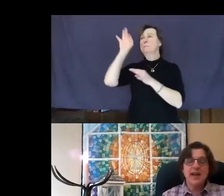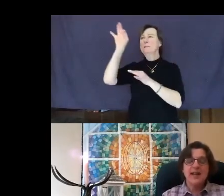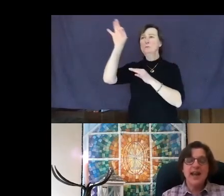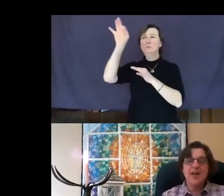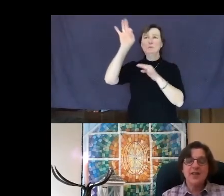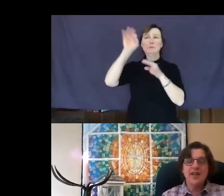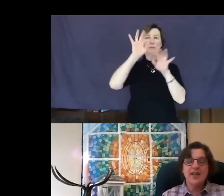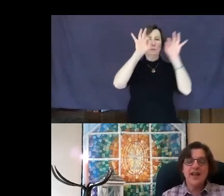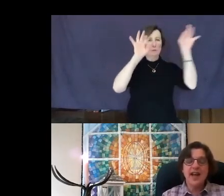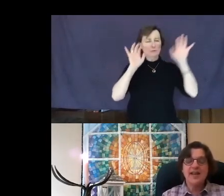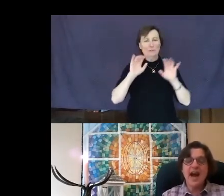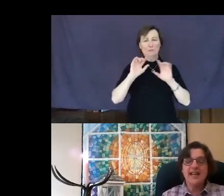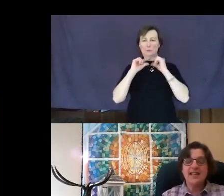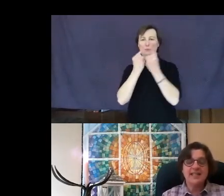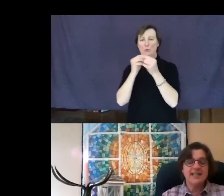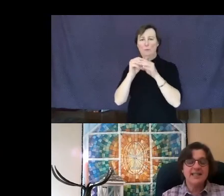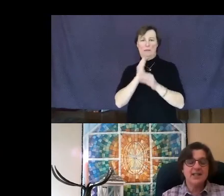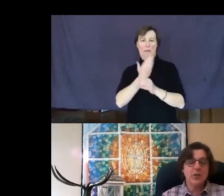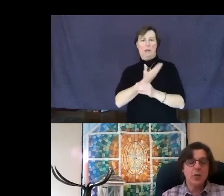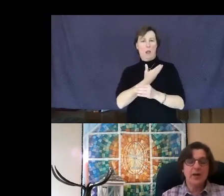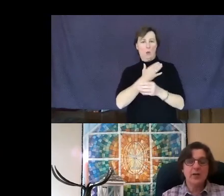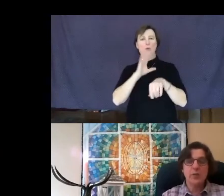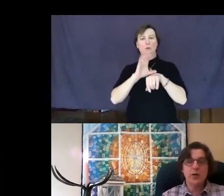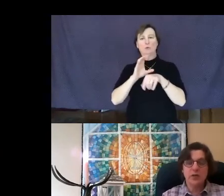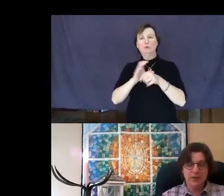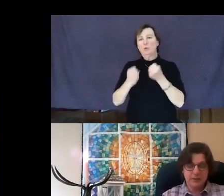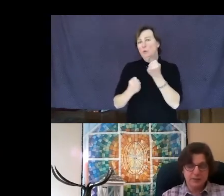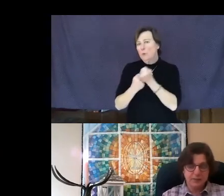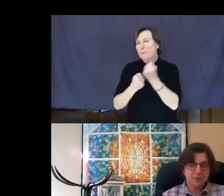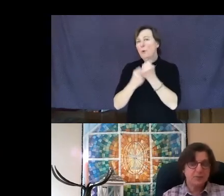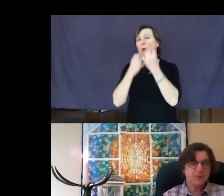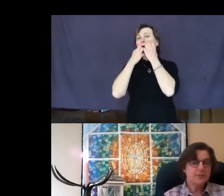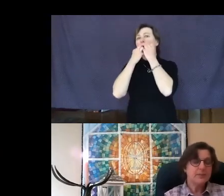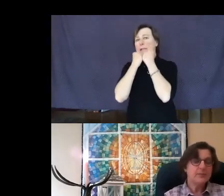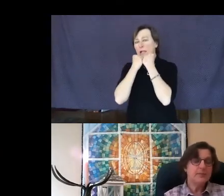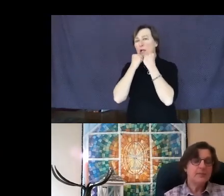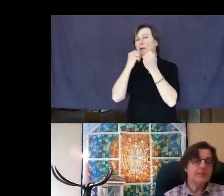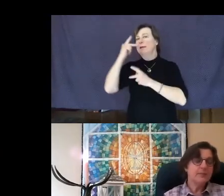caring, and kindness to the wider world.